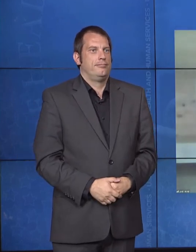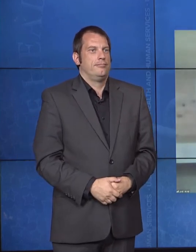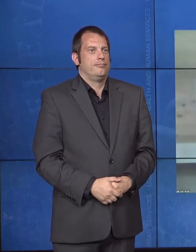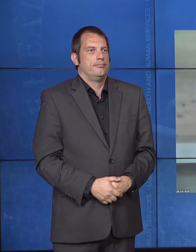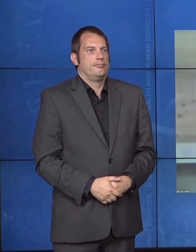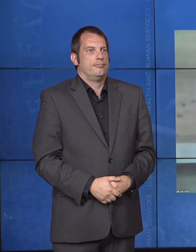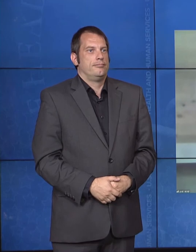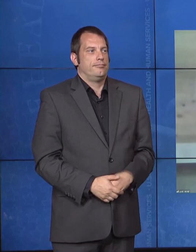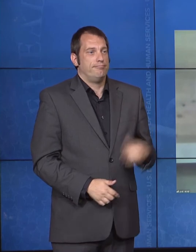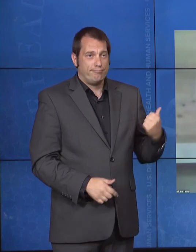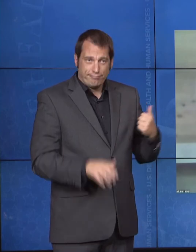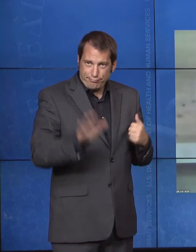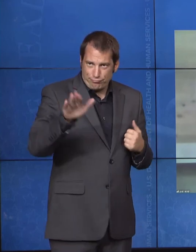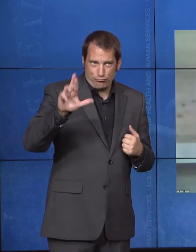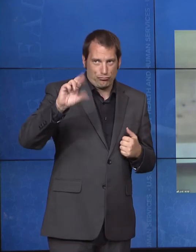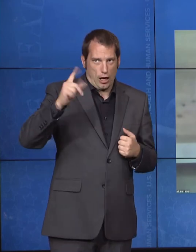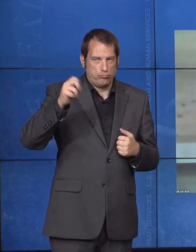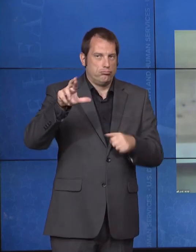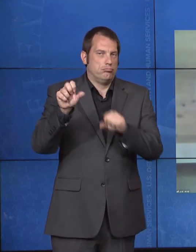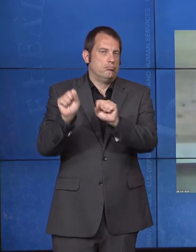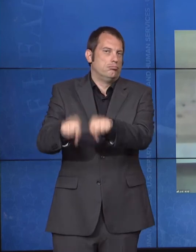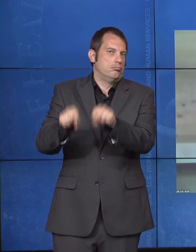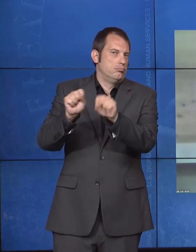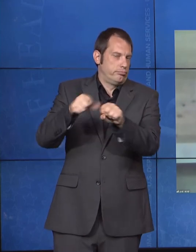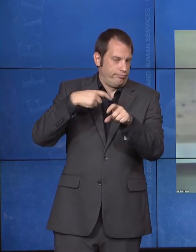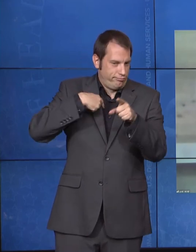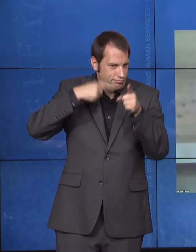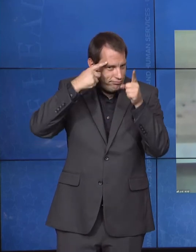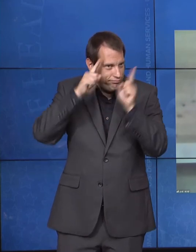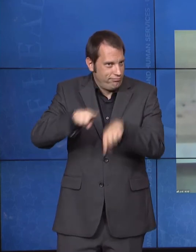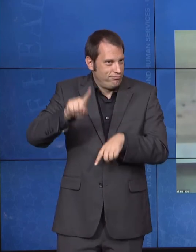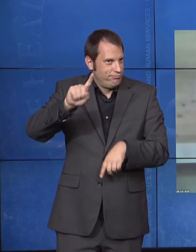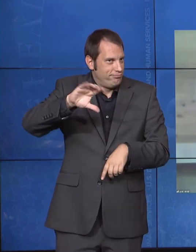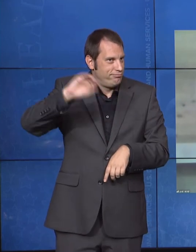but I couldn't agree with you more. It's going to -- it continues to be how we think about